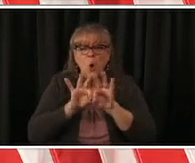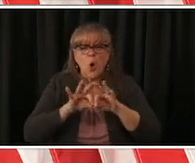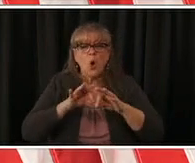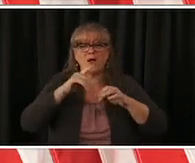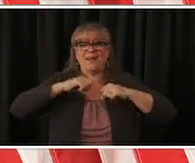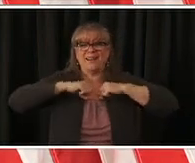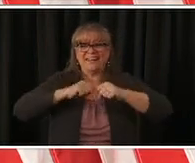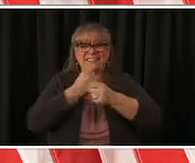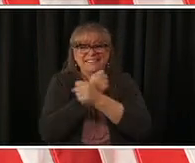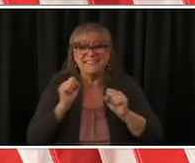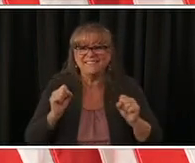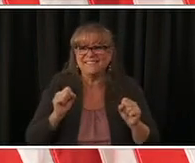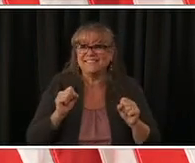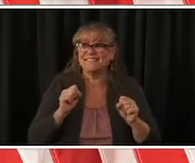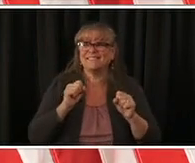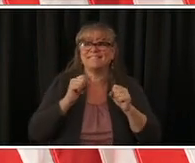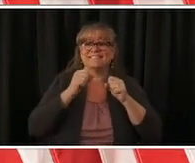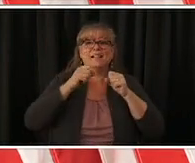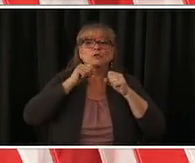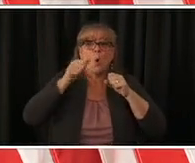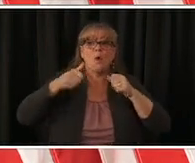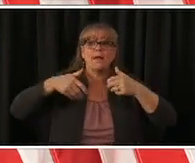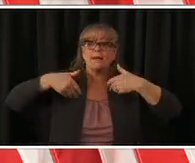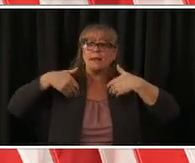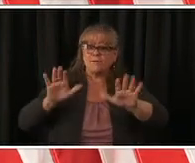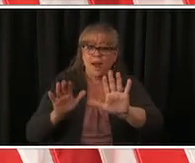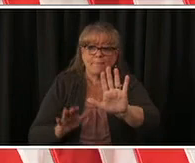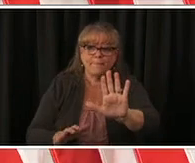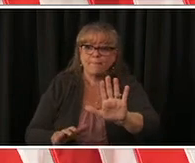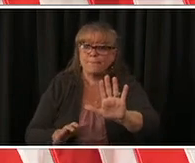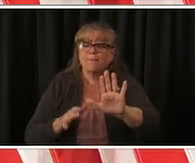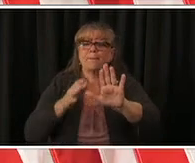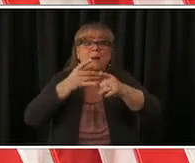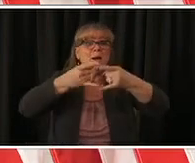distancing wear a mask avoid large get-togethers just put them off another month or two